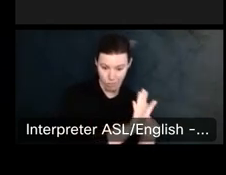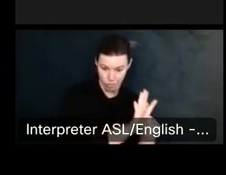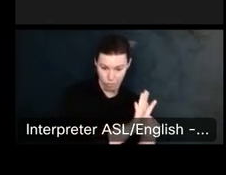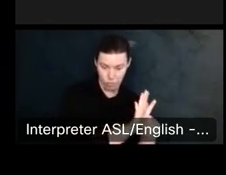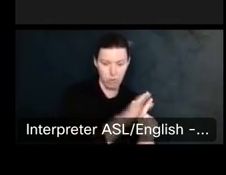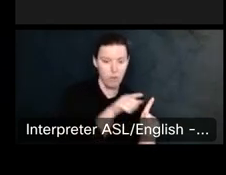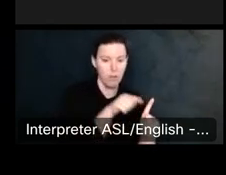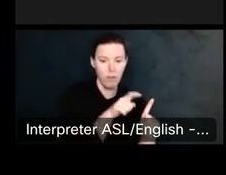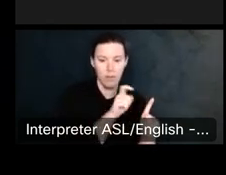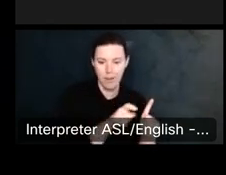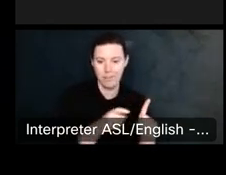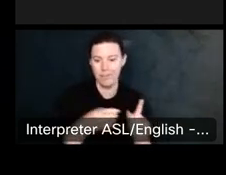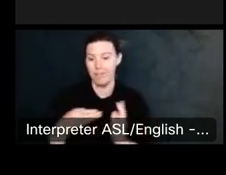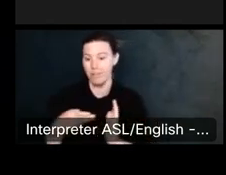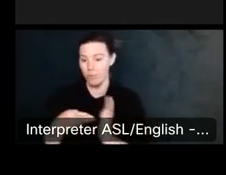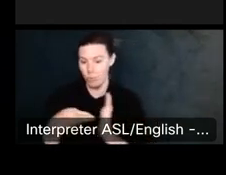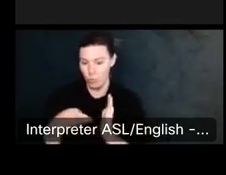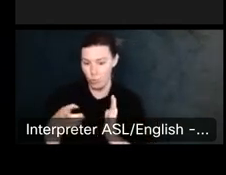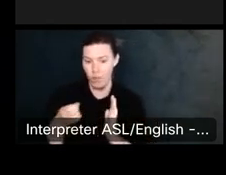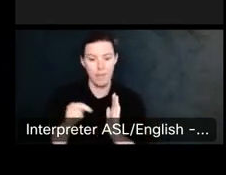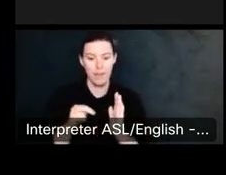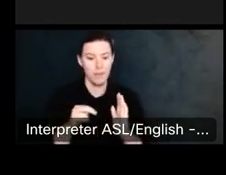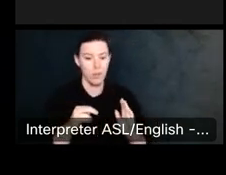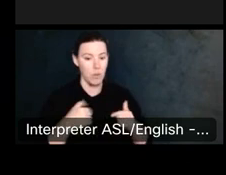And you don't immediately get out of it by claiming various. You have to.